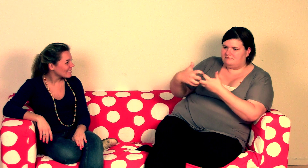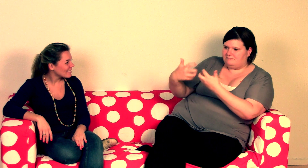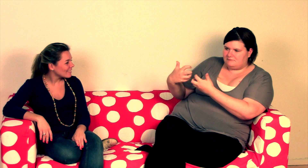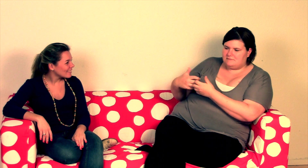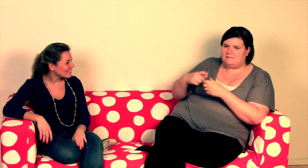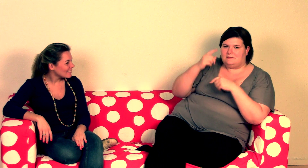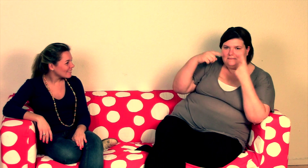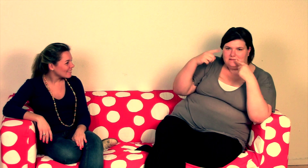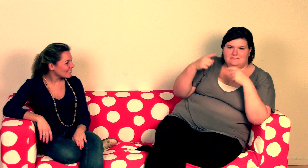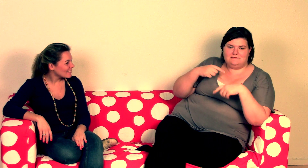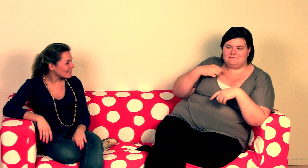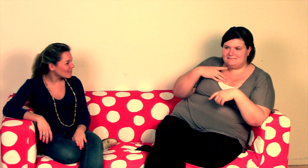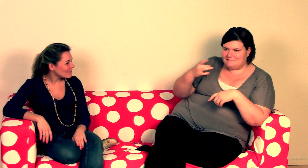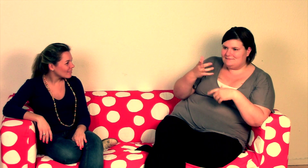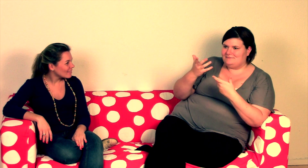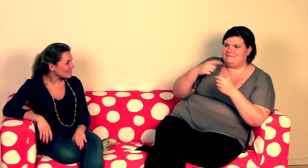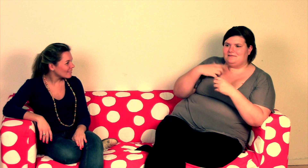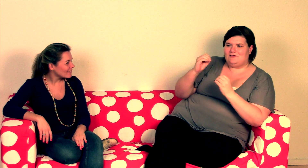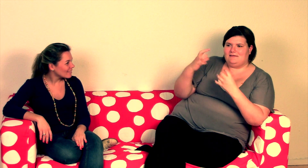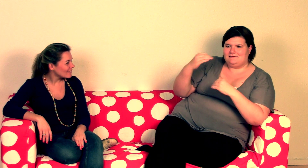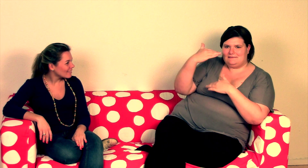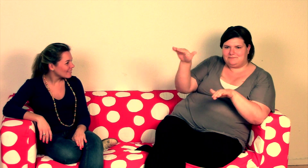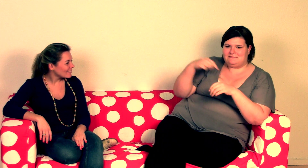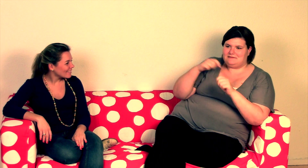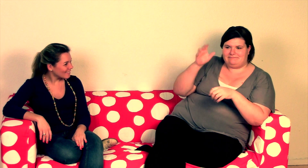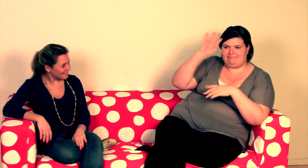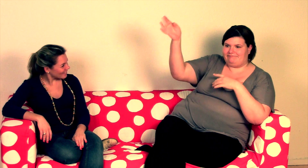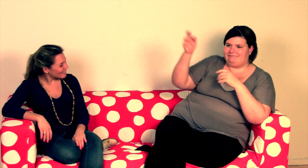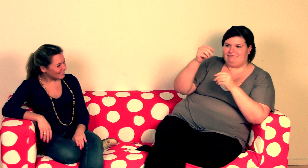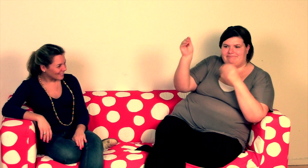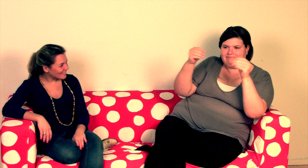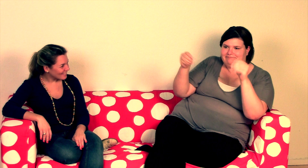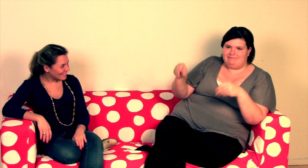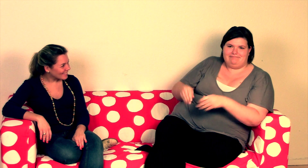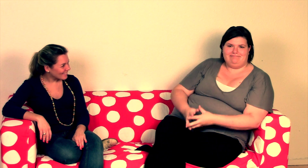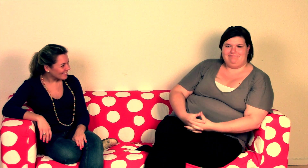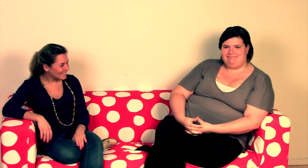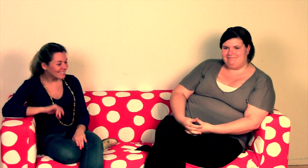figure out if it suited the theme. I really liked doing the make-up since there was no limits to my creativity.